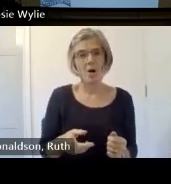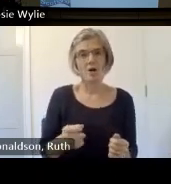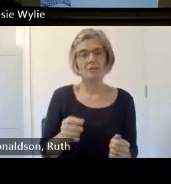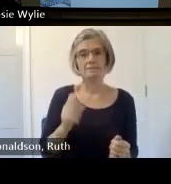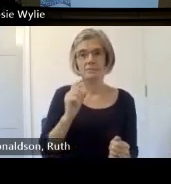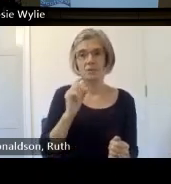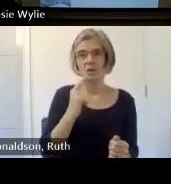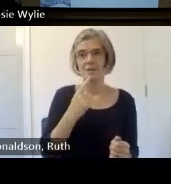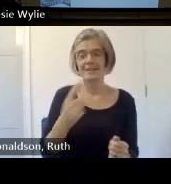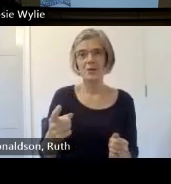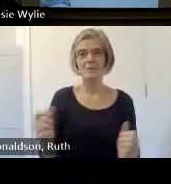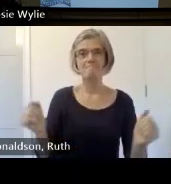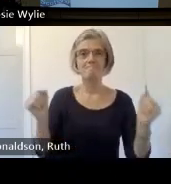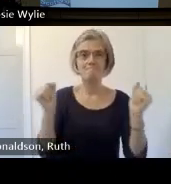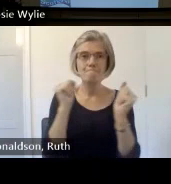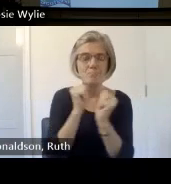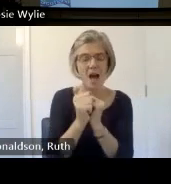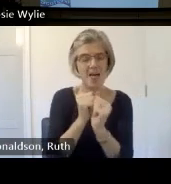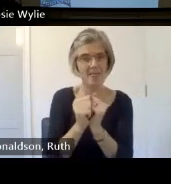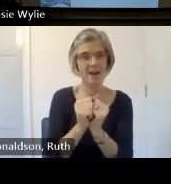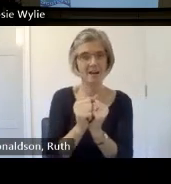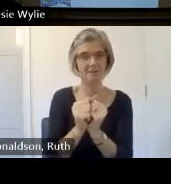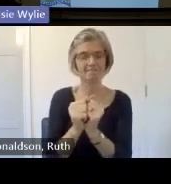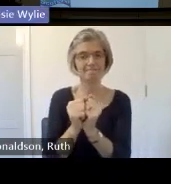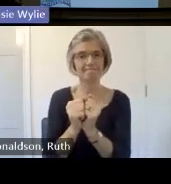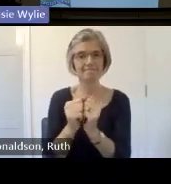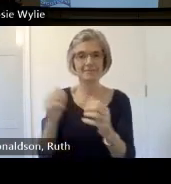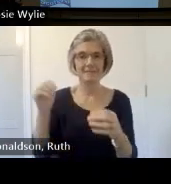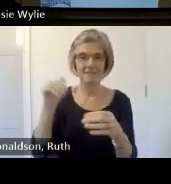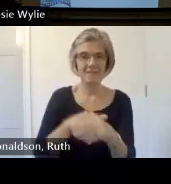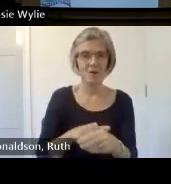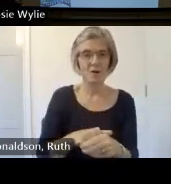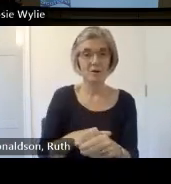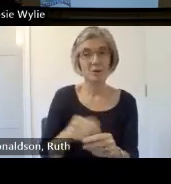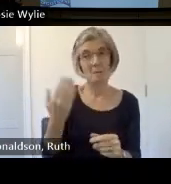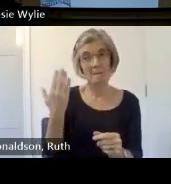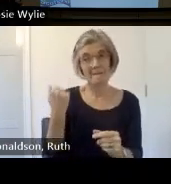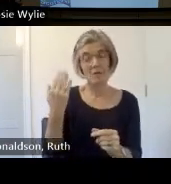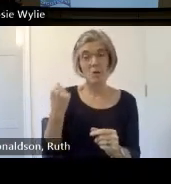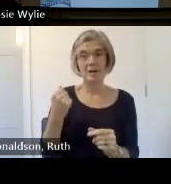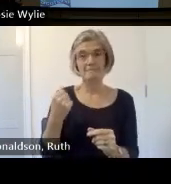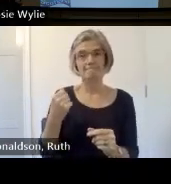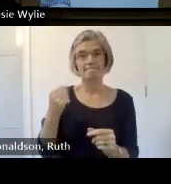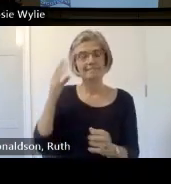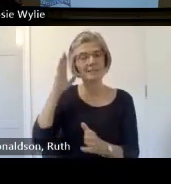a traumatic experience in hands of the ministry of defense and for us as a as all volunteers to have